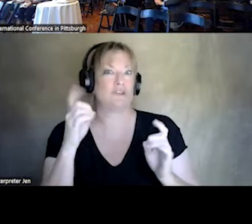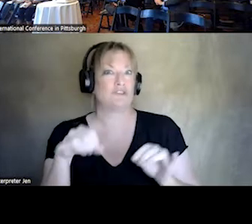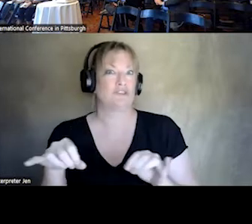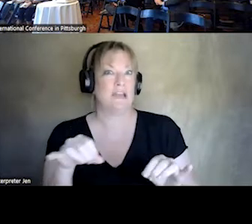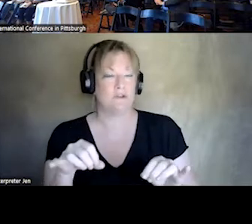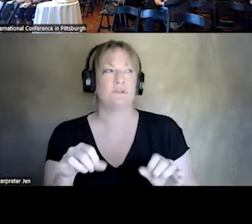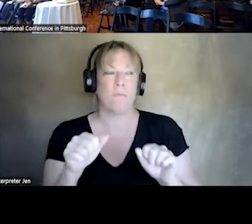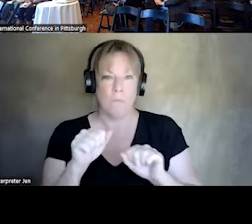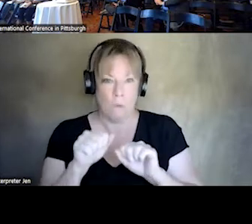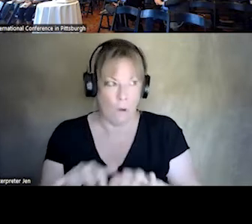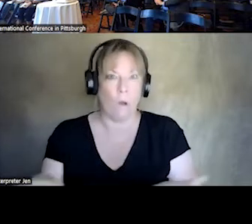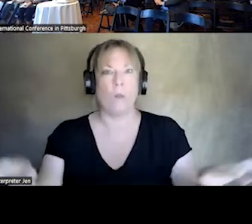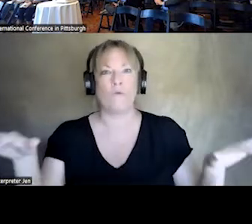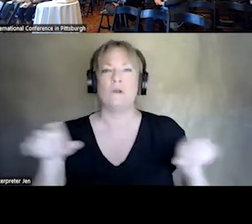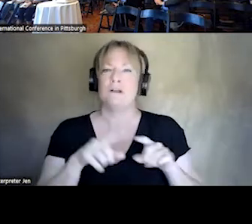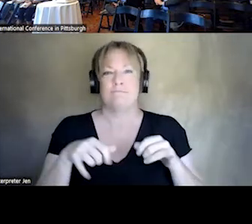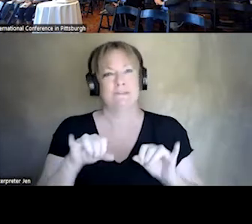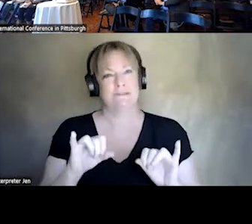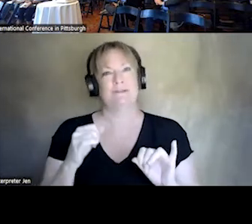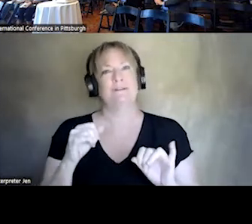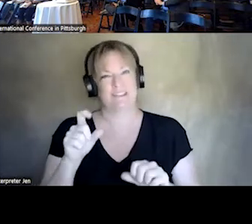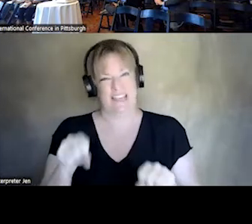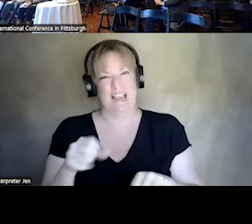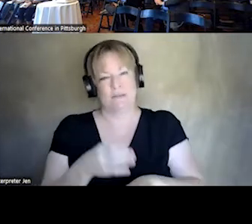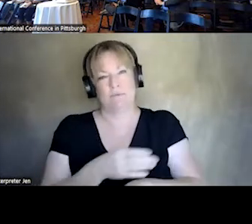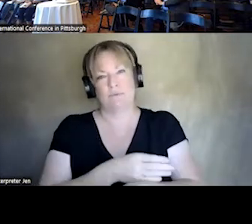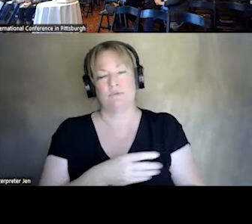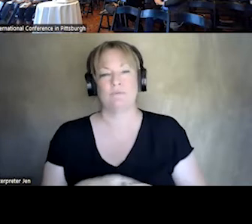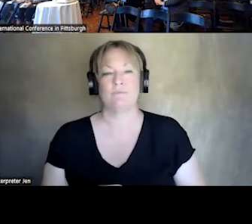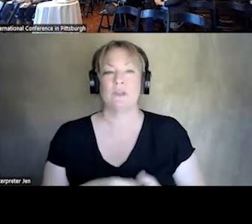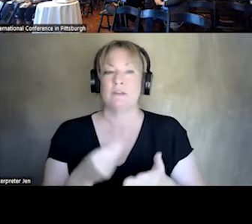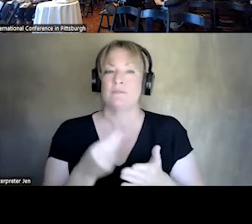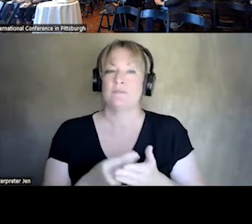THE BOARD. THERE IS ROOM FOR IMPROVEMENTS. FINANCES, WE HAVE SIGNIFICANT CHALLENGES.